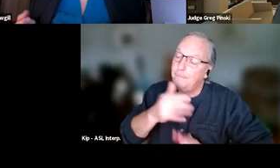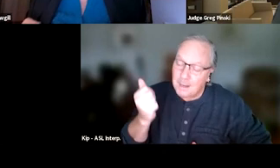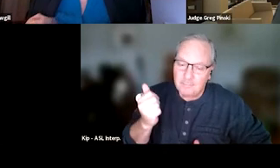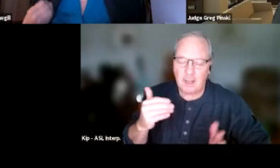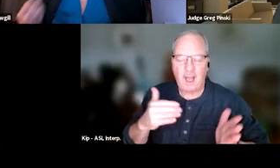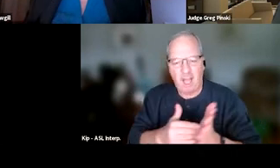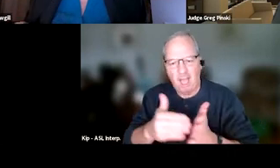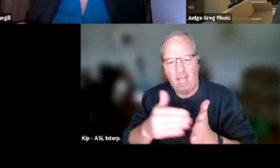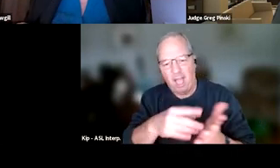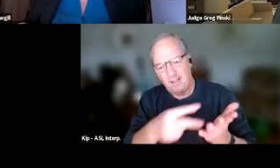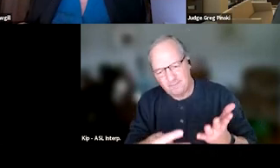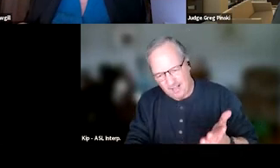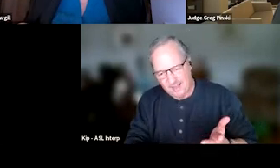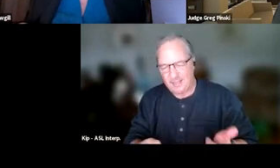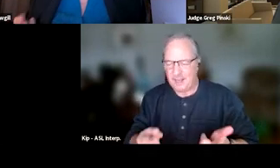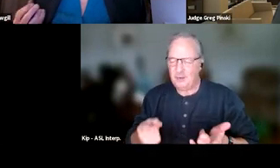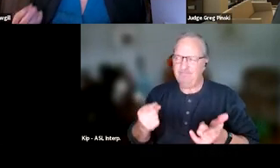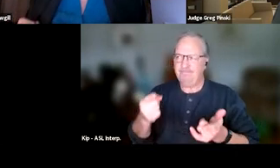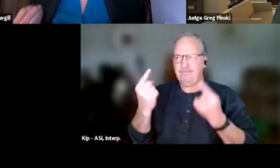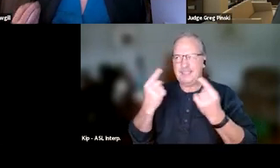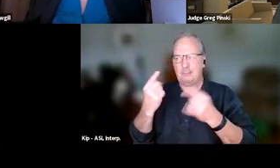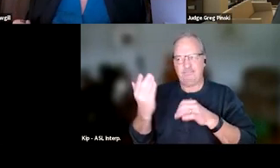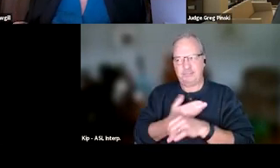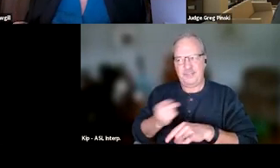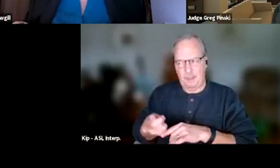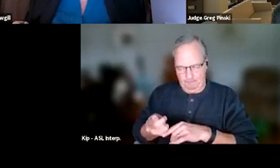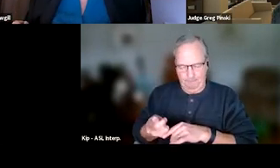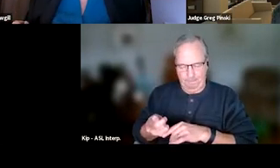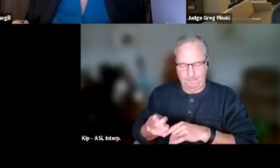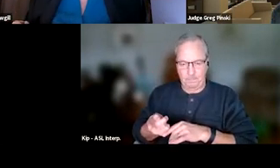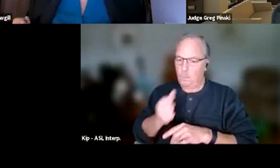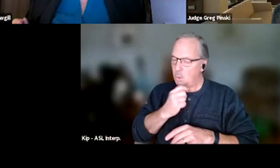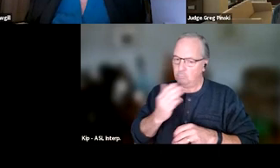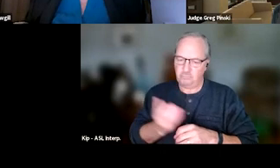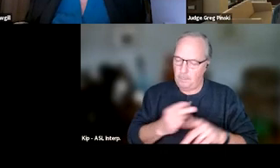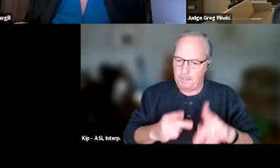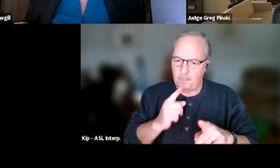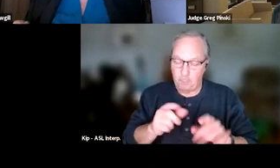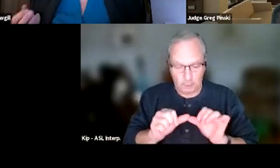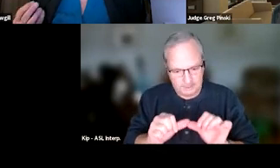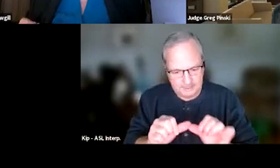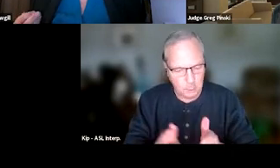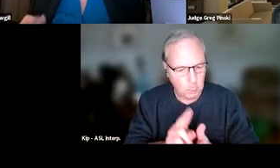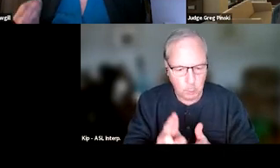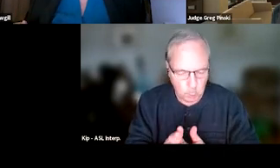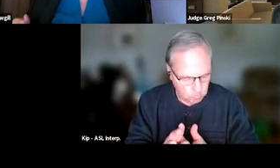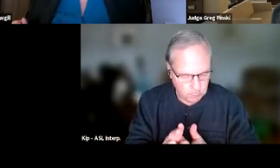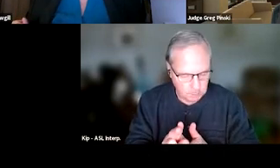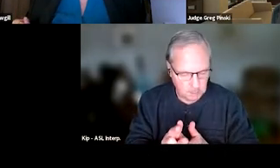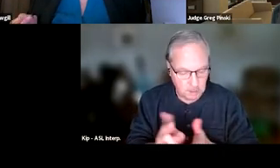then you may have to consider terminating them. But we do not terminate people for continued use if they are going to treatment